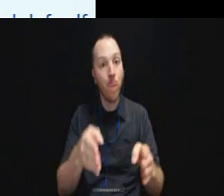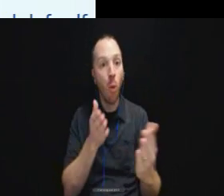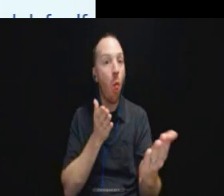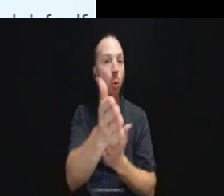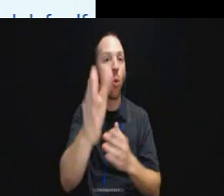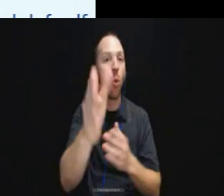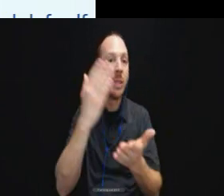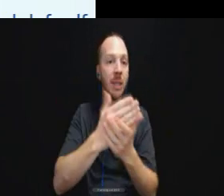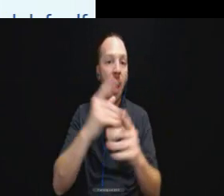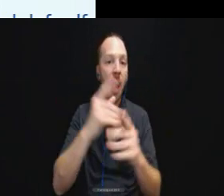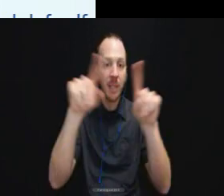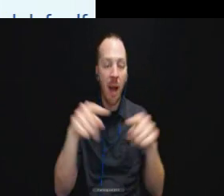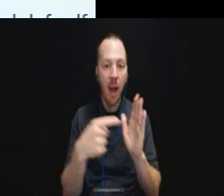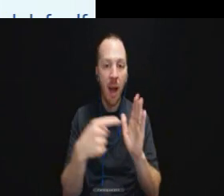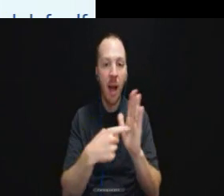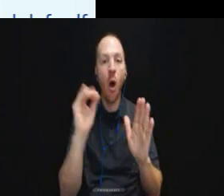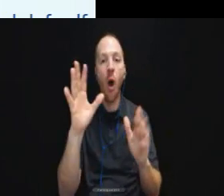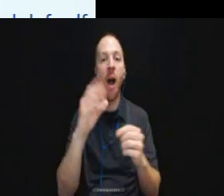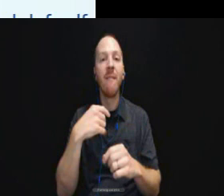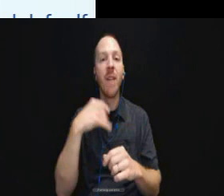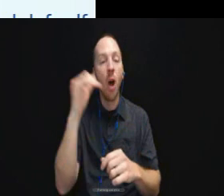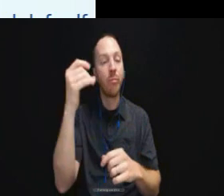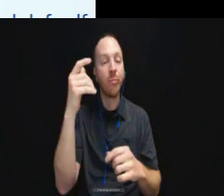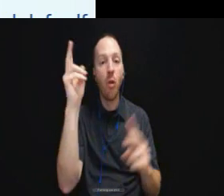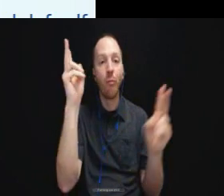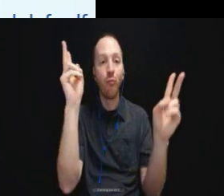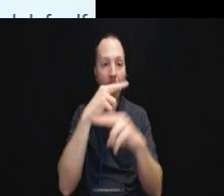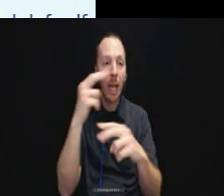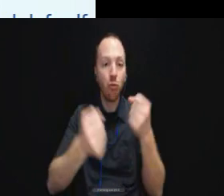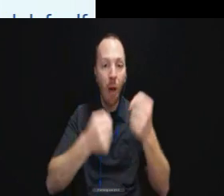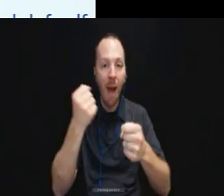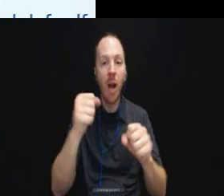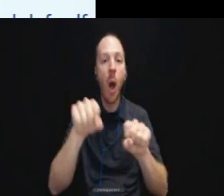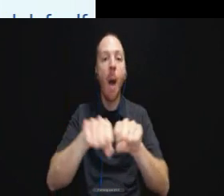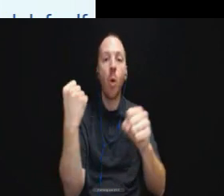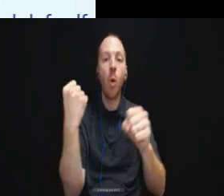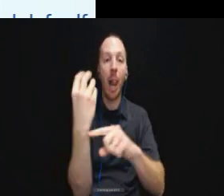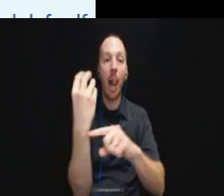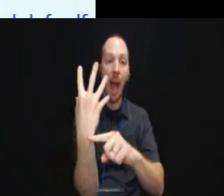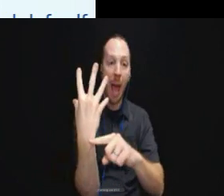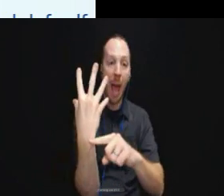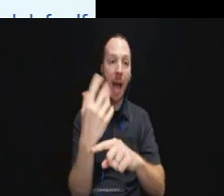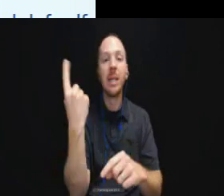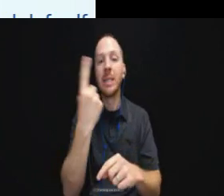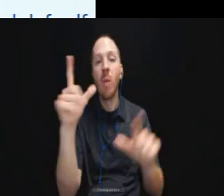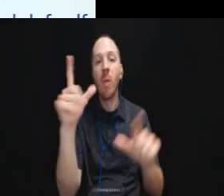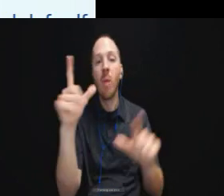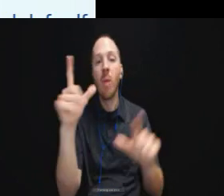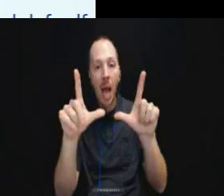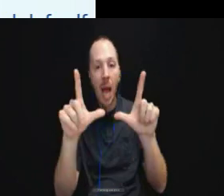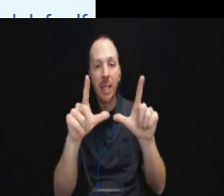There is pictures of reckless driving, broken tail light, of somebody's license.